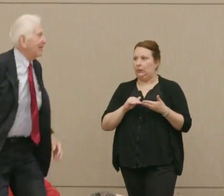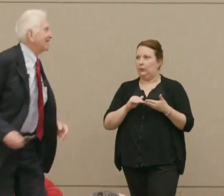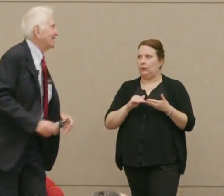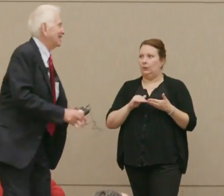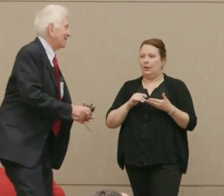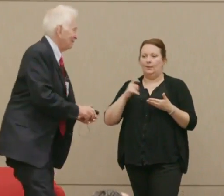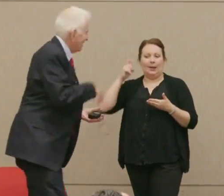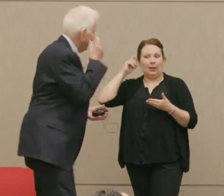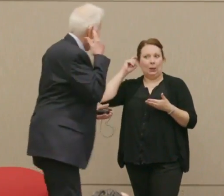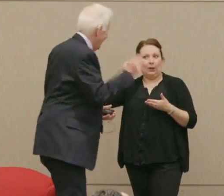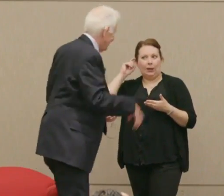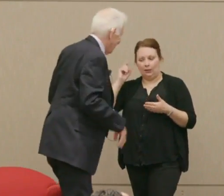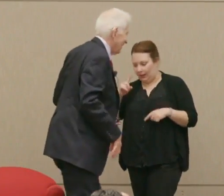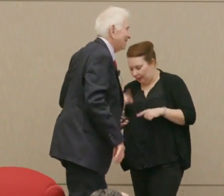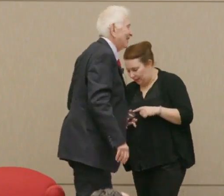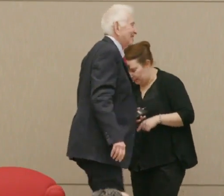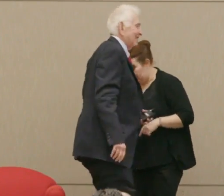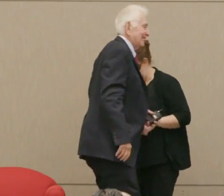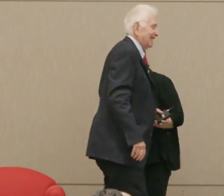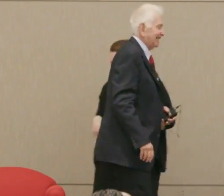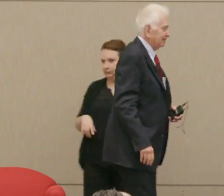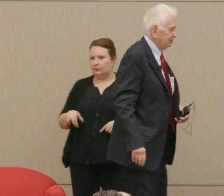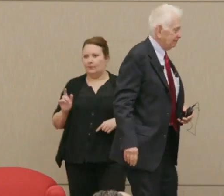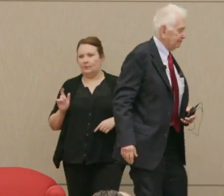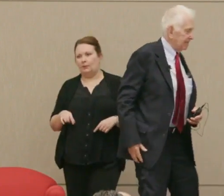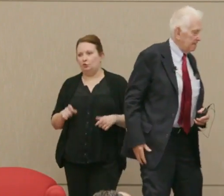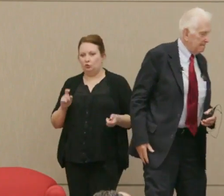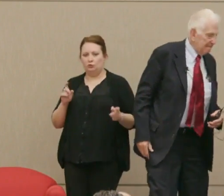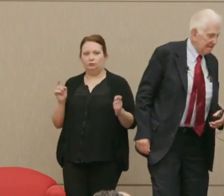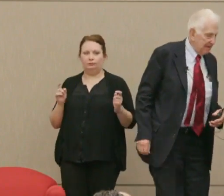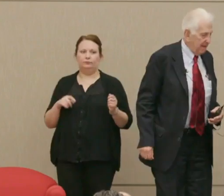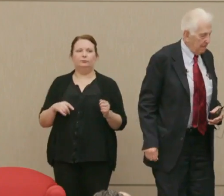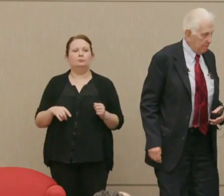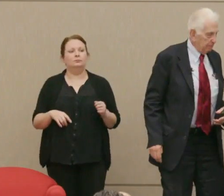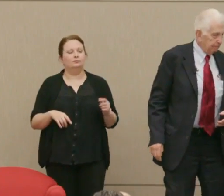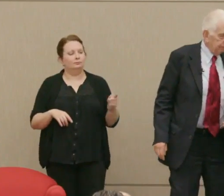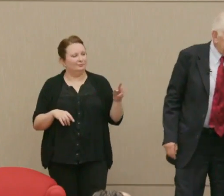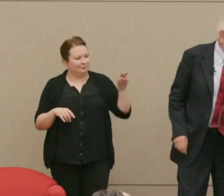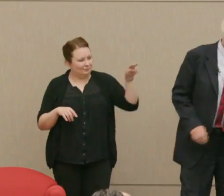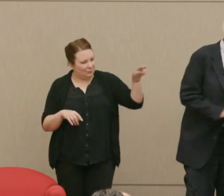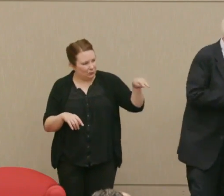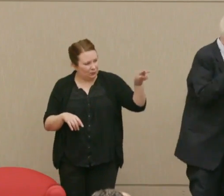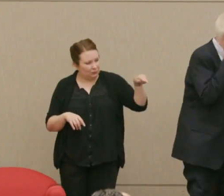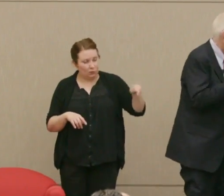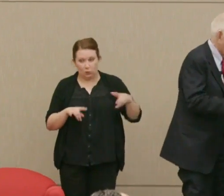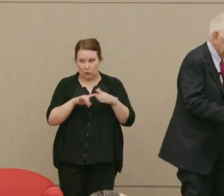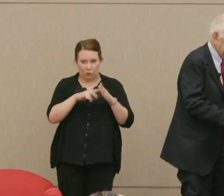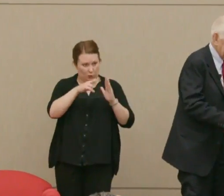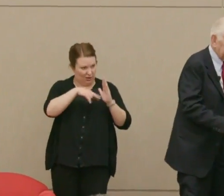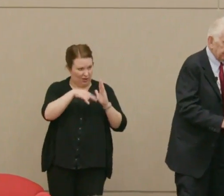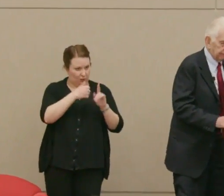My hearing is such ... Dr. Poser: Oh, I'm sorry. Dr. Ellsberg: I'm going to have to ... Say it again. Dr. Poser: Should I start again, or do you want to read it? Dr. Ellsberg: Go ahead.